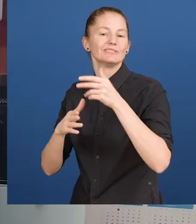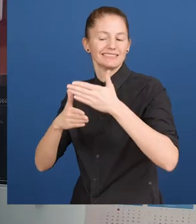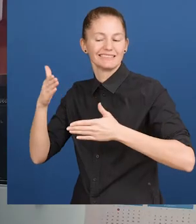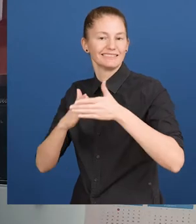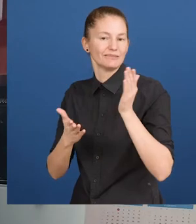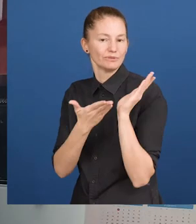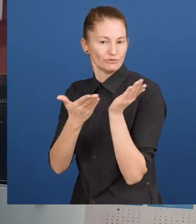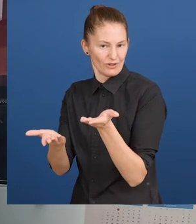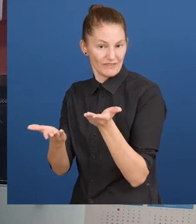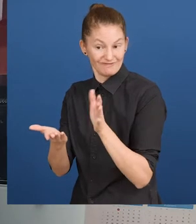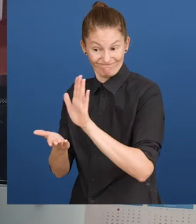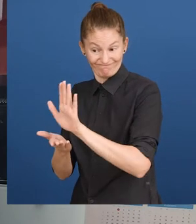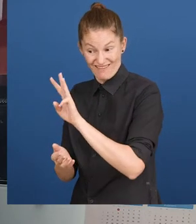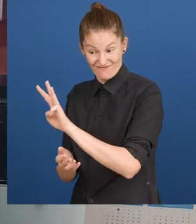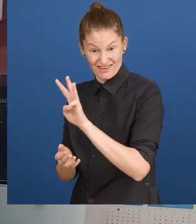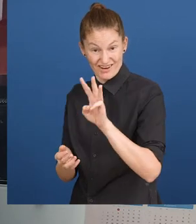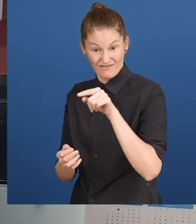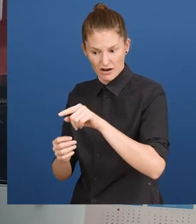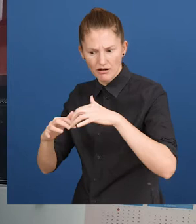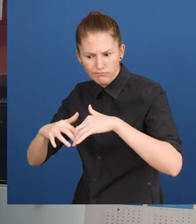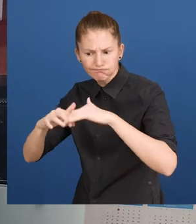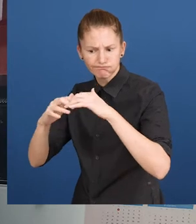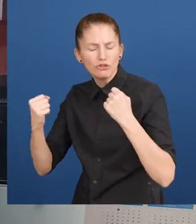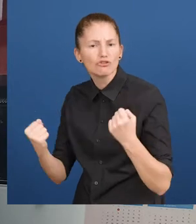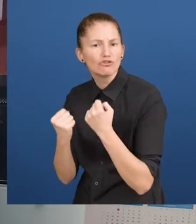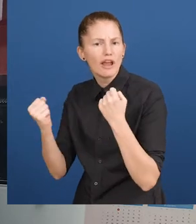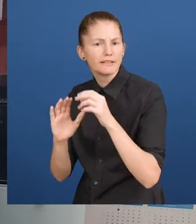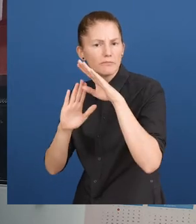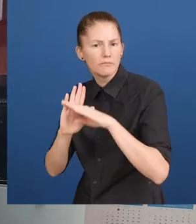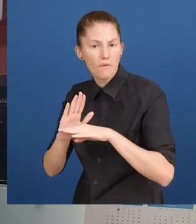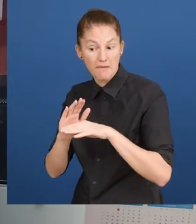SENADIS, the National Disability Service of Chile, launched an online accessibility training programme for civil servants,